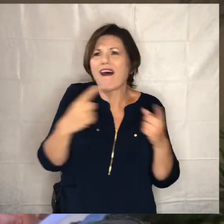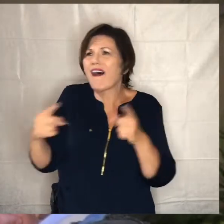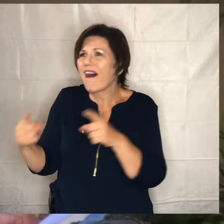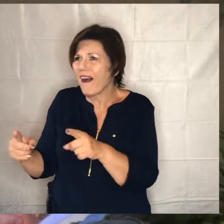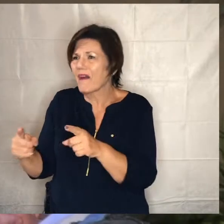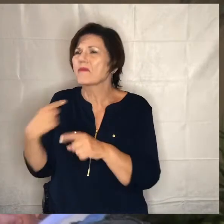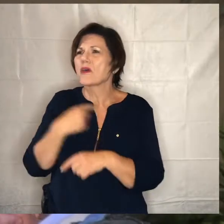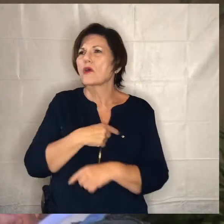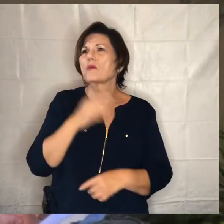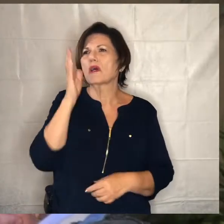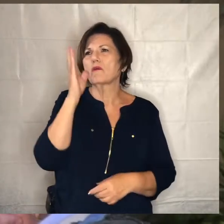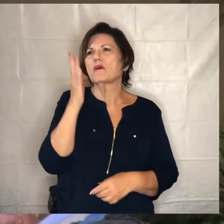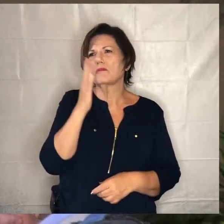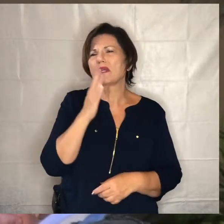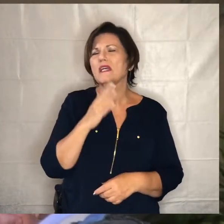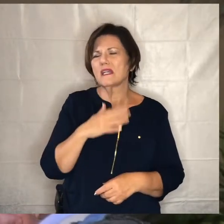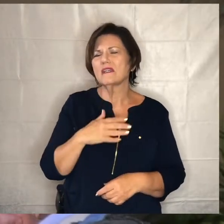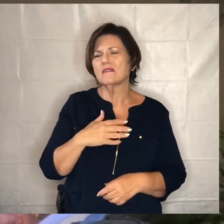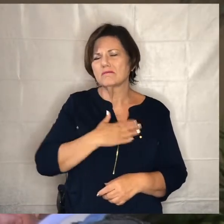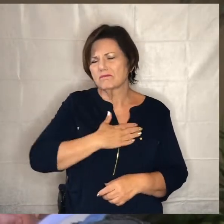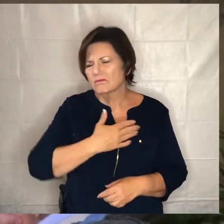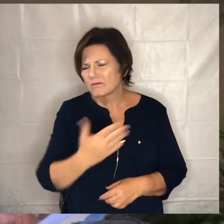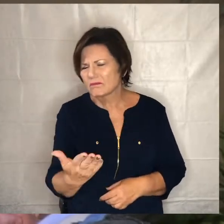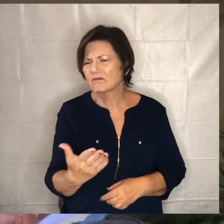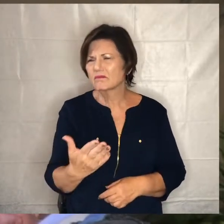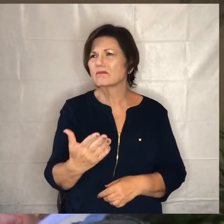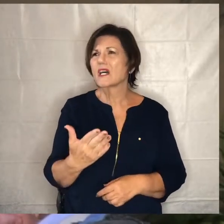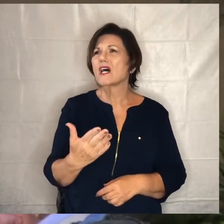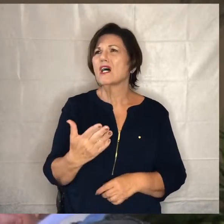that we would be gracious and that we would be reflective of the character and